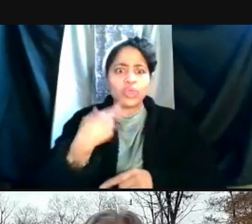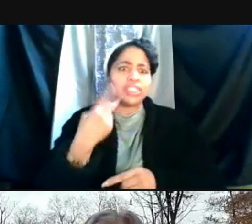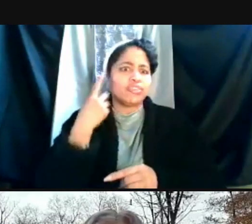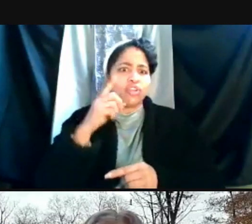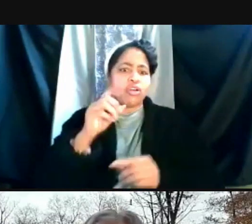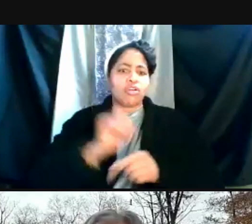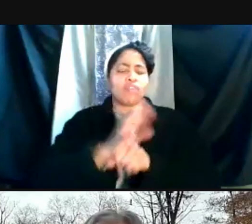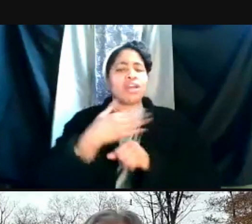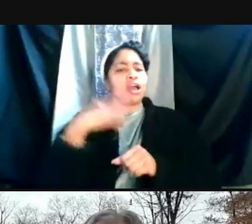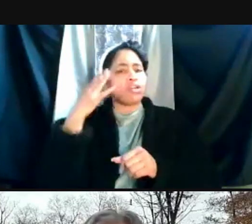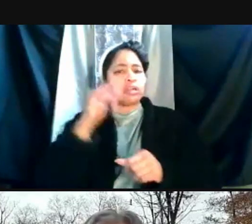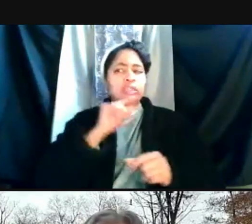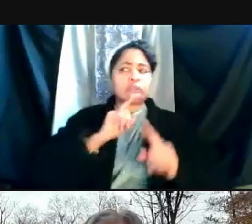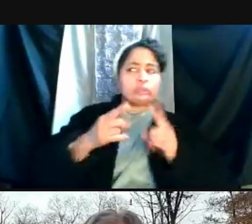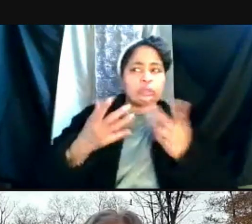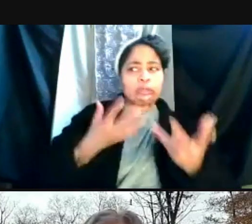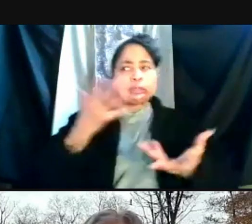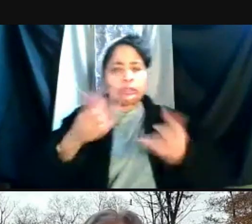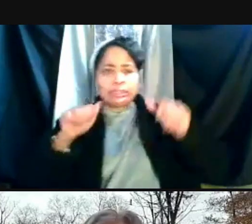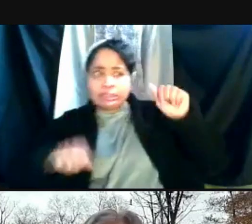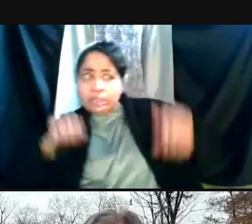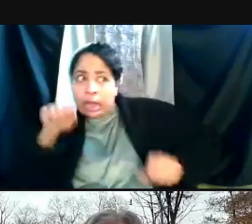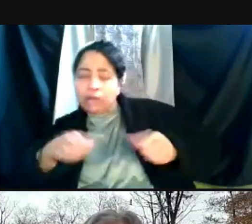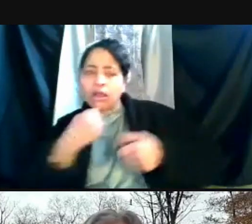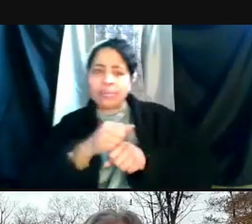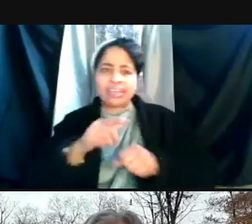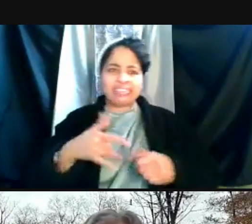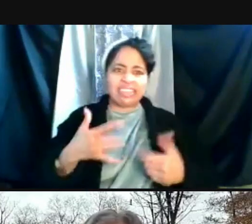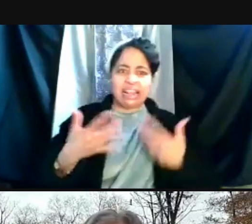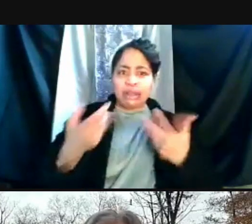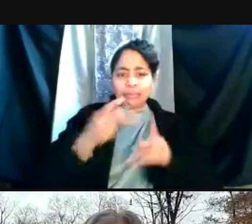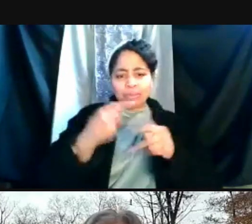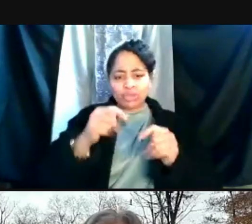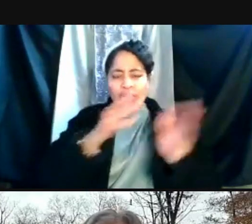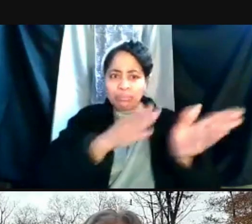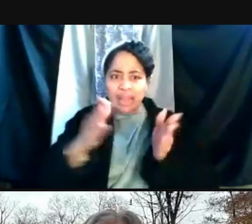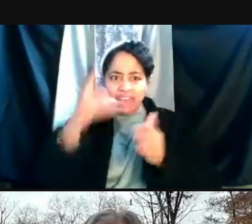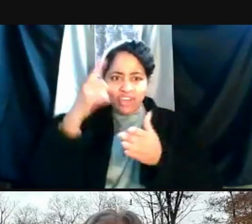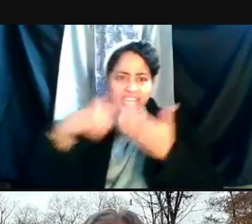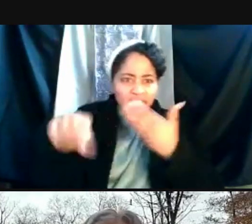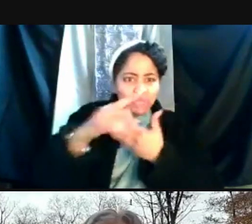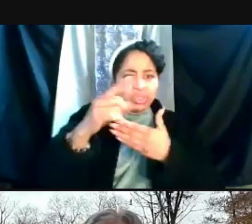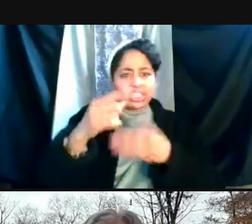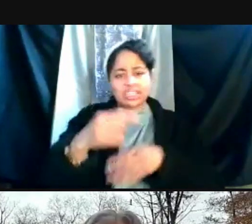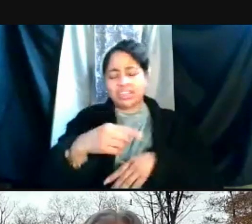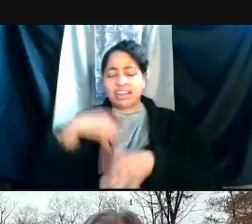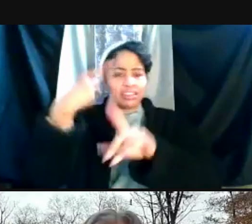I know folks are trying to think about next week and next month and next fall, but some of that